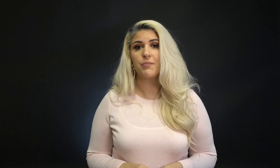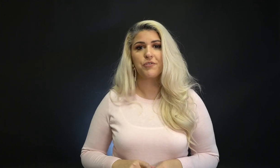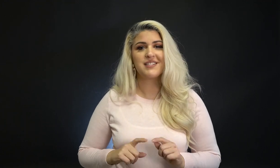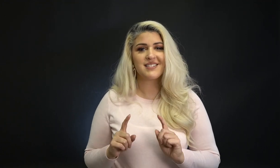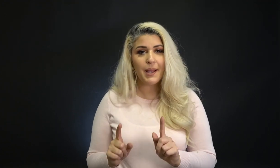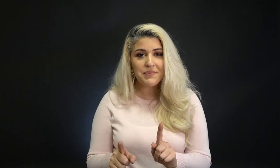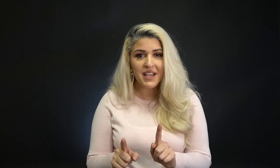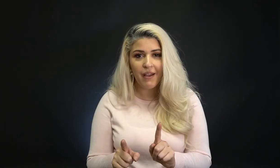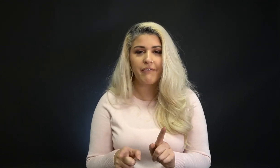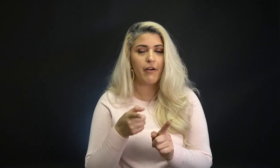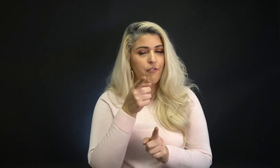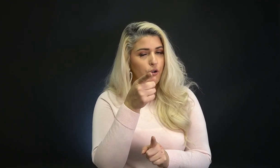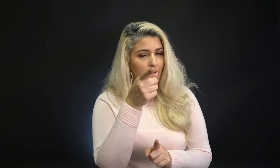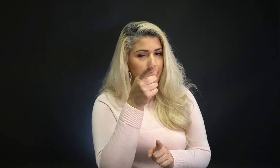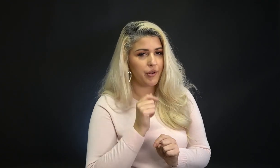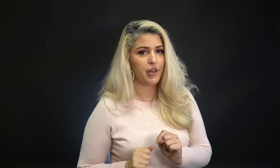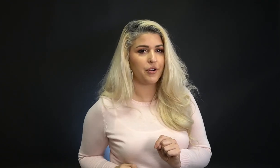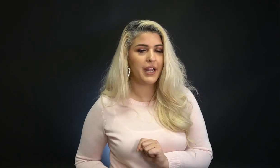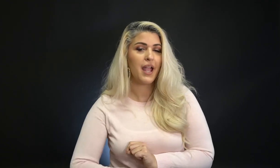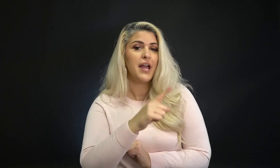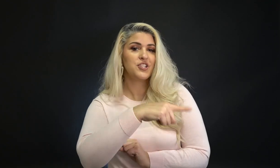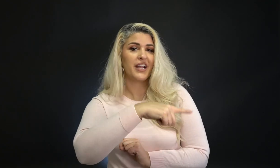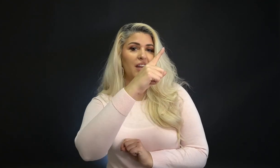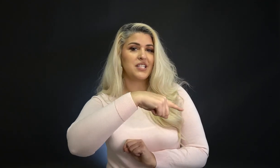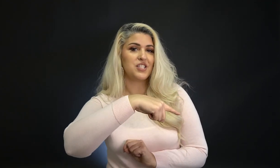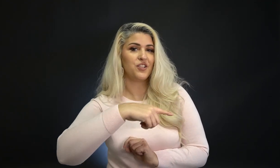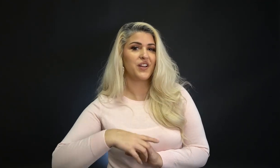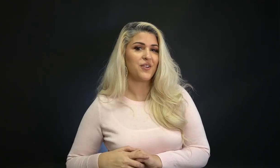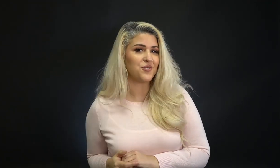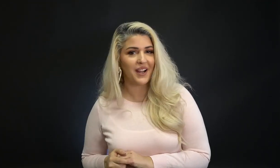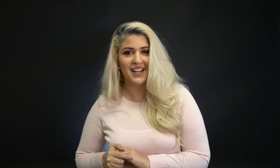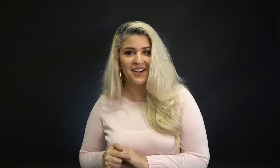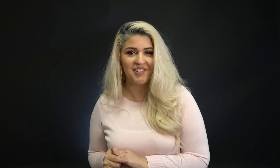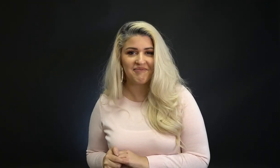some receptive vocabulary learning, check out these two videos right here.